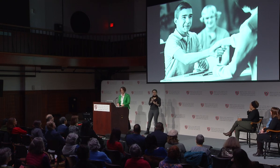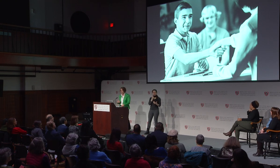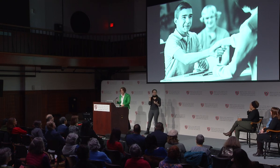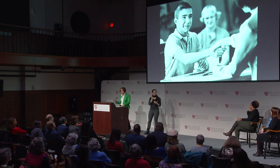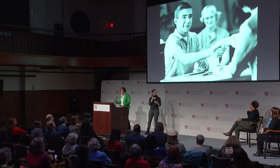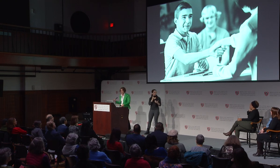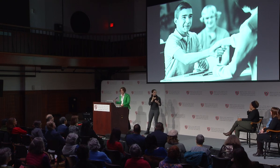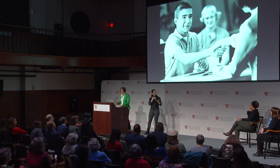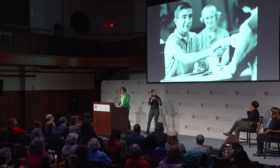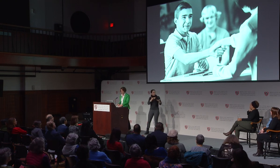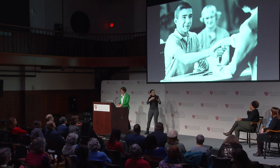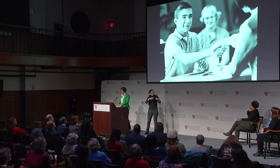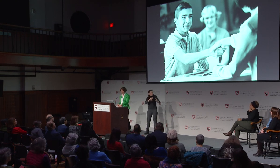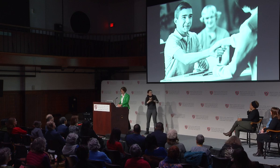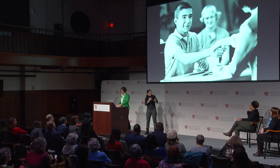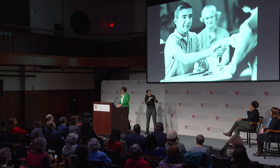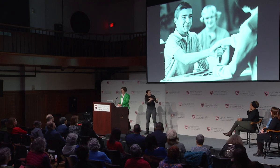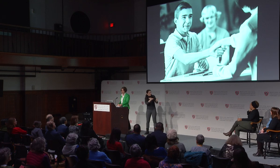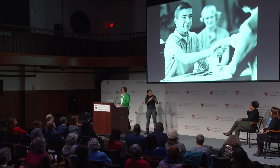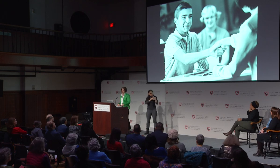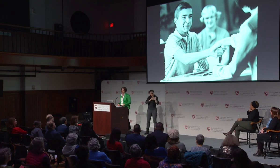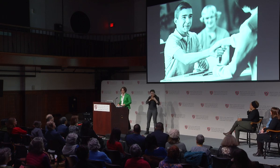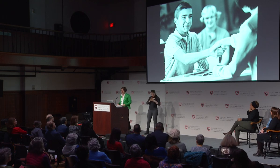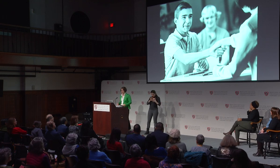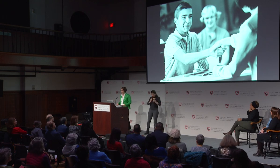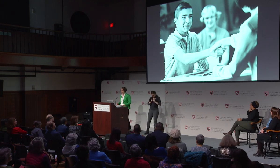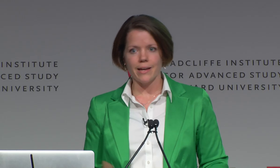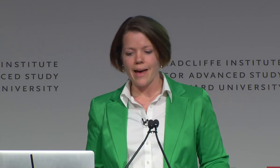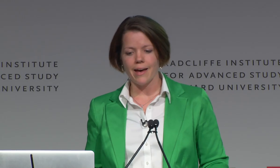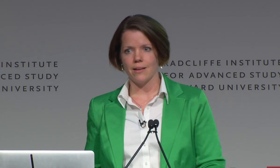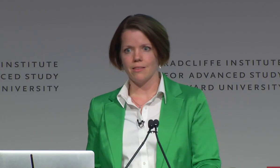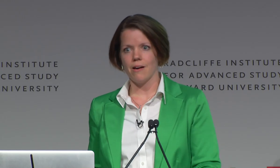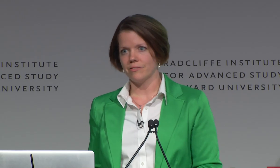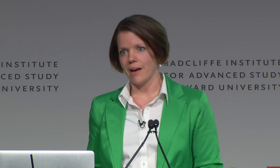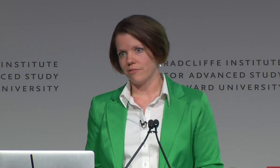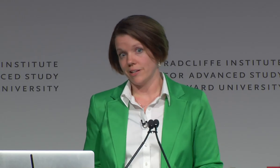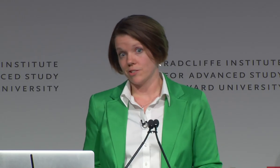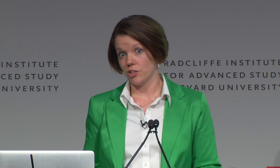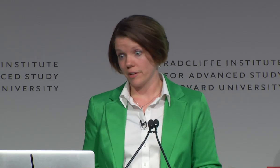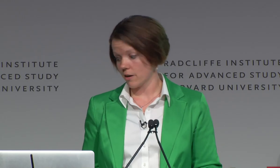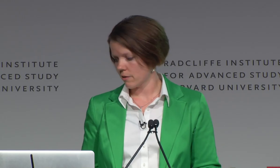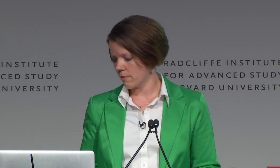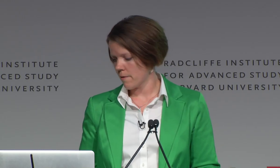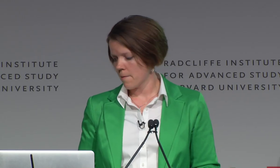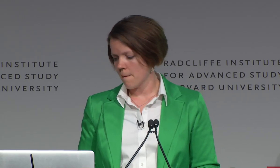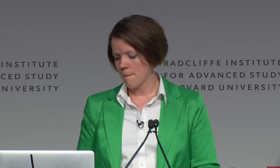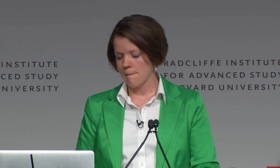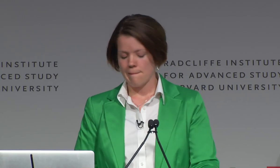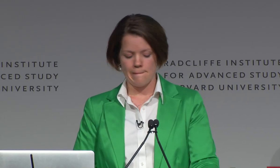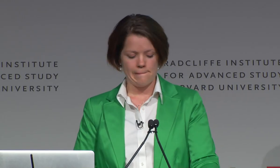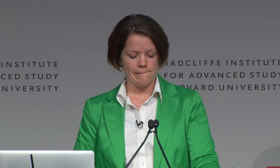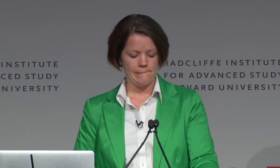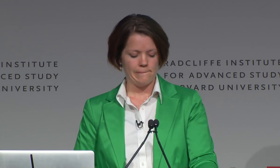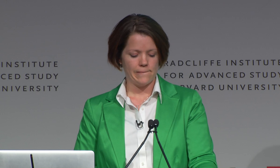What he learns about his changing body, about networking, or getting ahead in love, life, and his career?